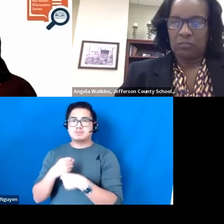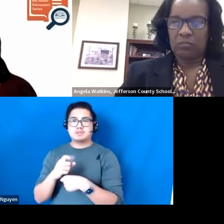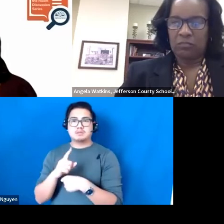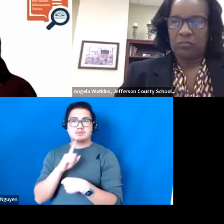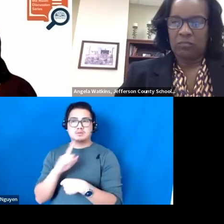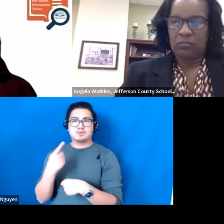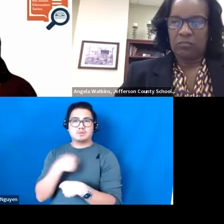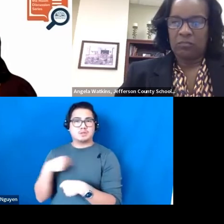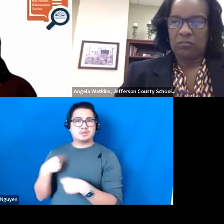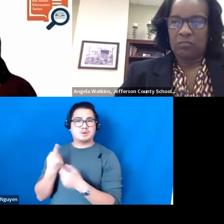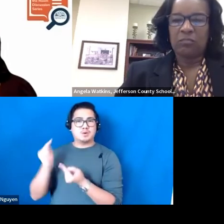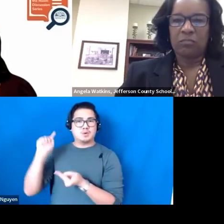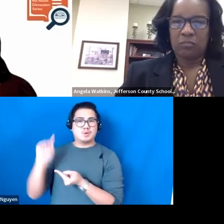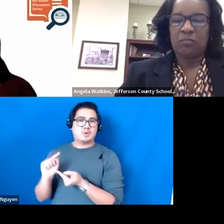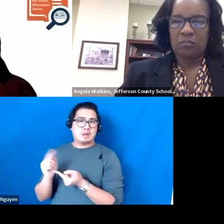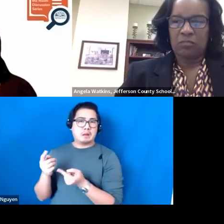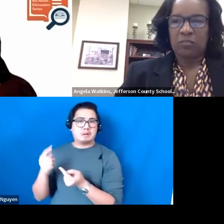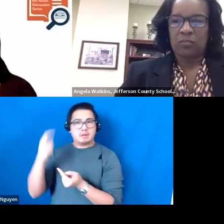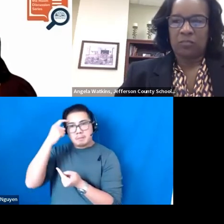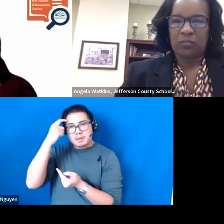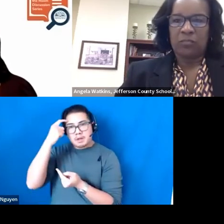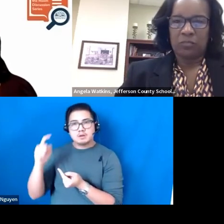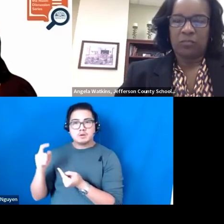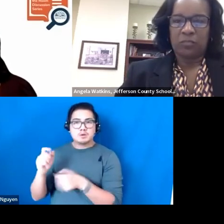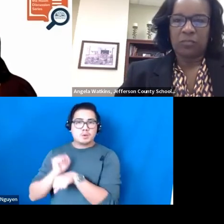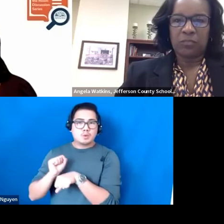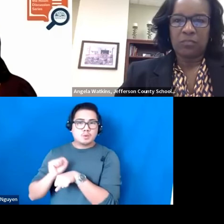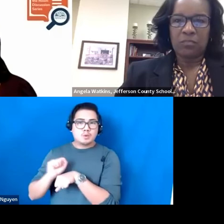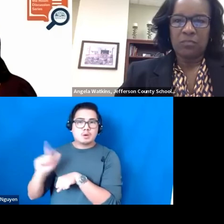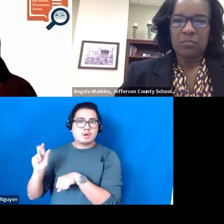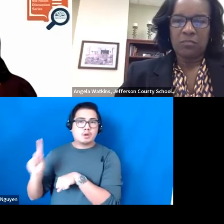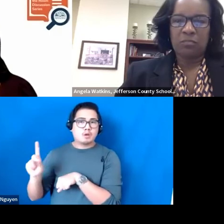the mental load on our schools because we are talking the same language.